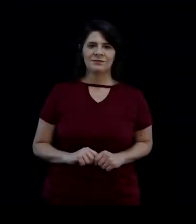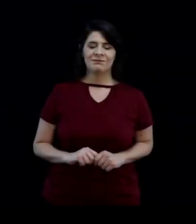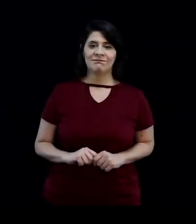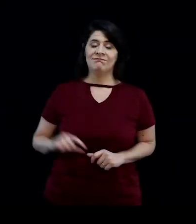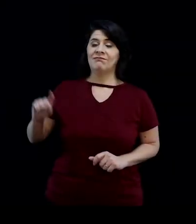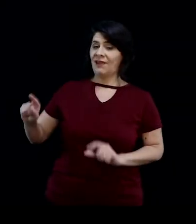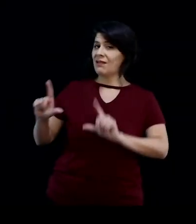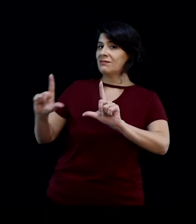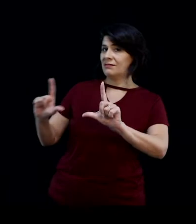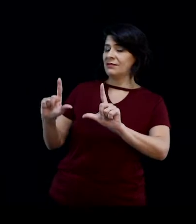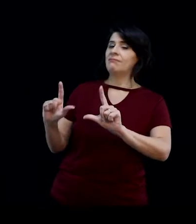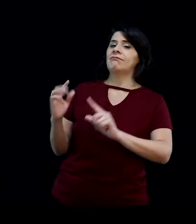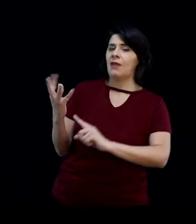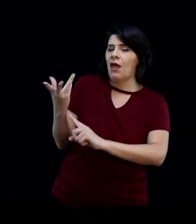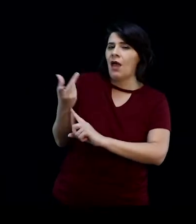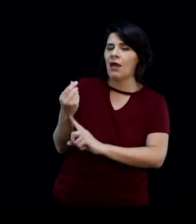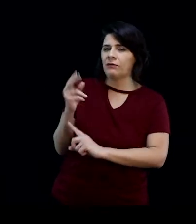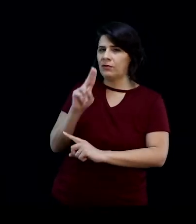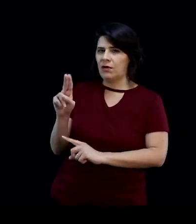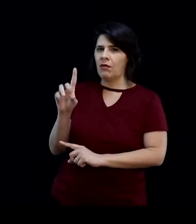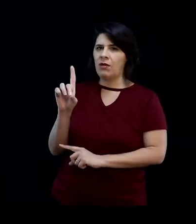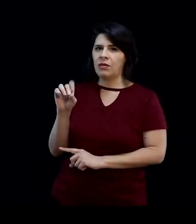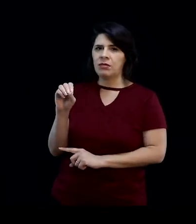There were two curious things about Dovetail.